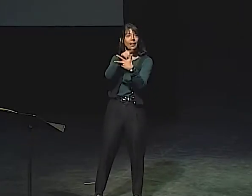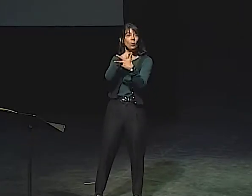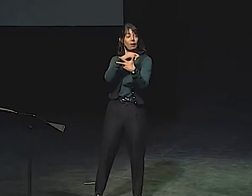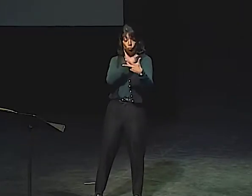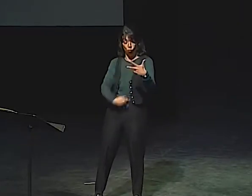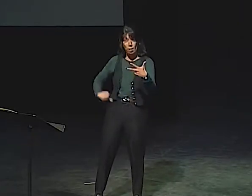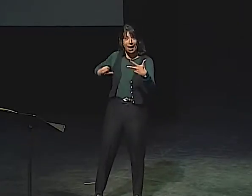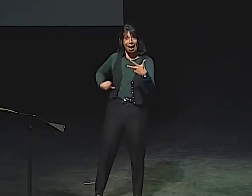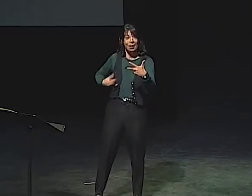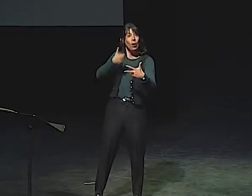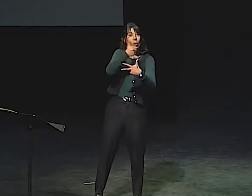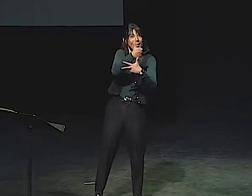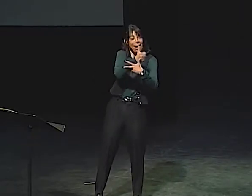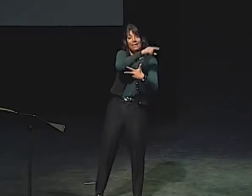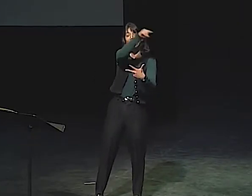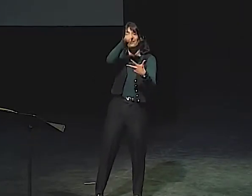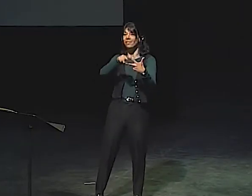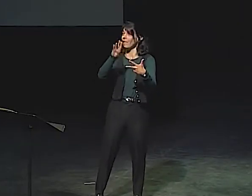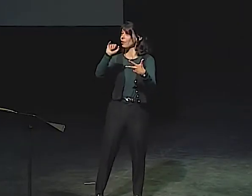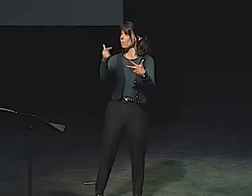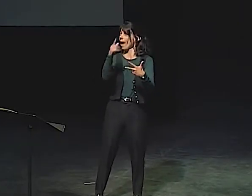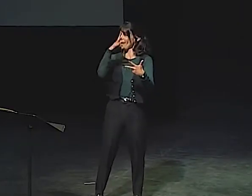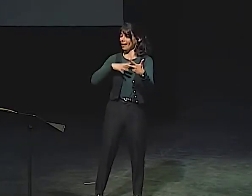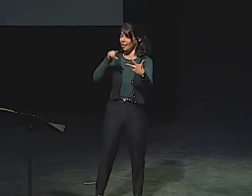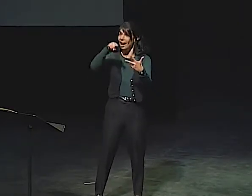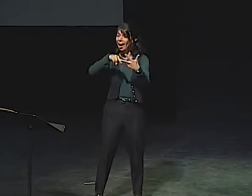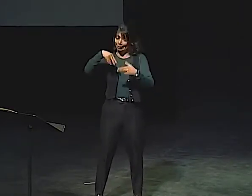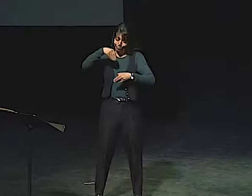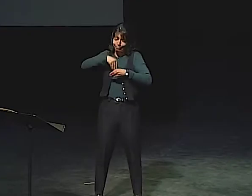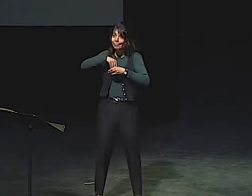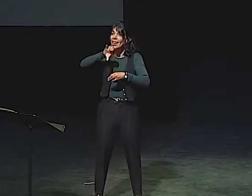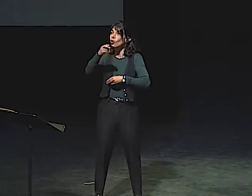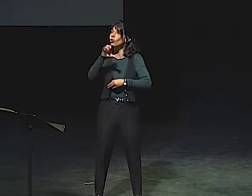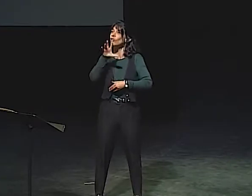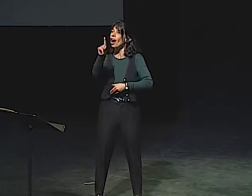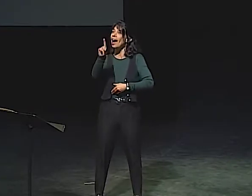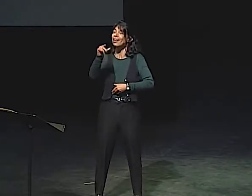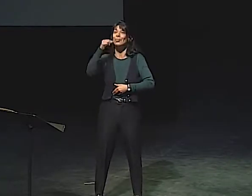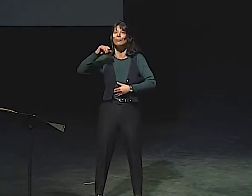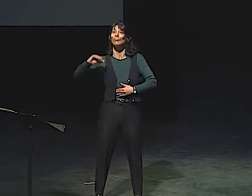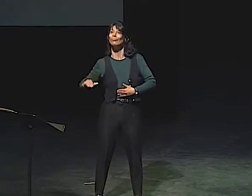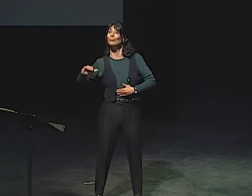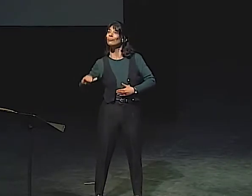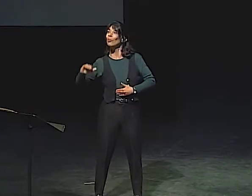THERE'S AN INTERESTING RELATIONSHIP BETWEEN 3 THINGS. THERE'S JULIANNA HERSELF AND THE BAG LADY